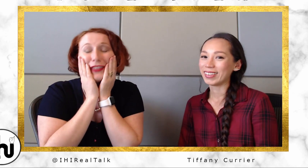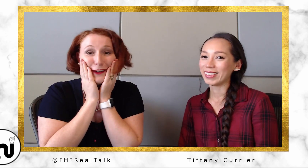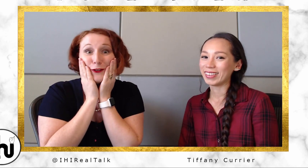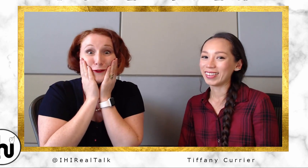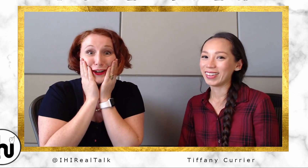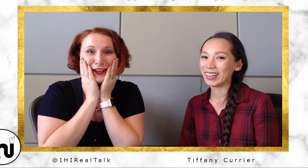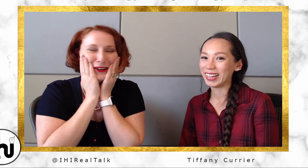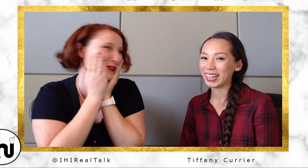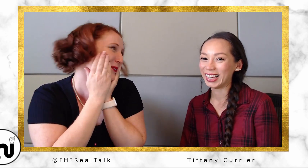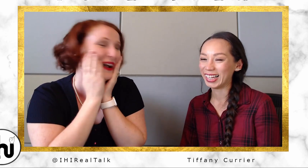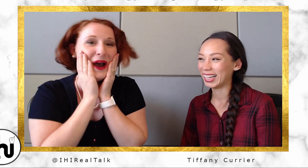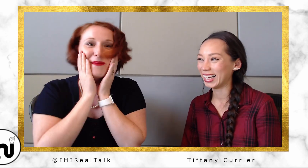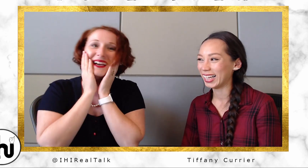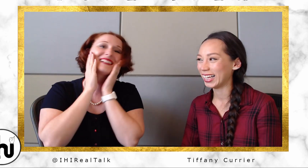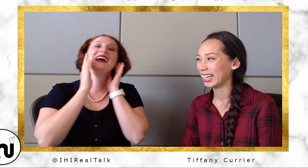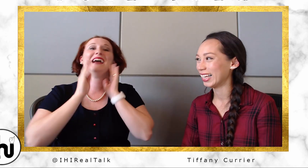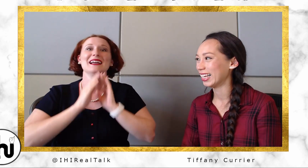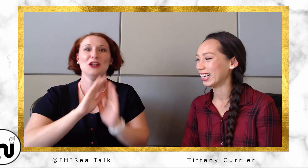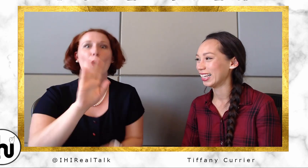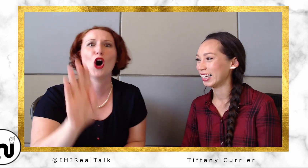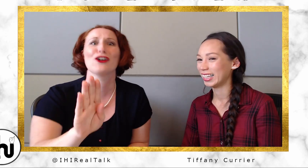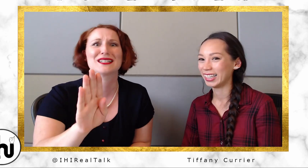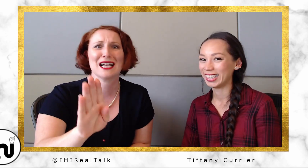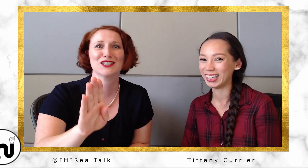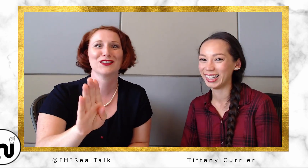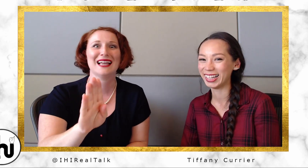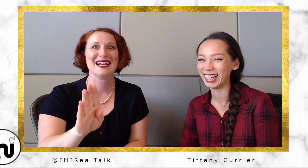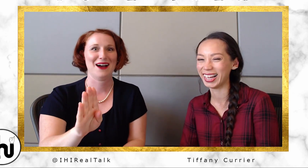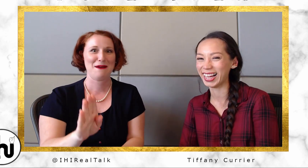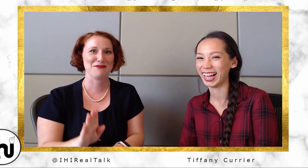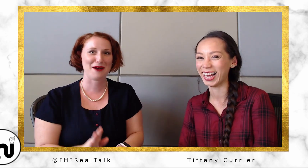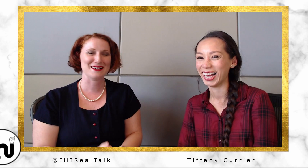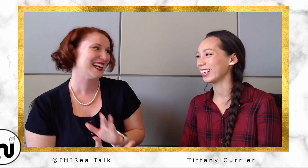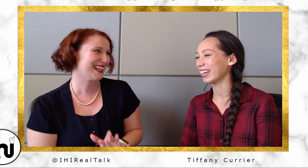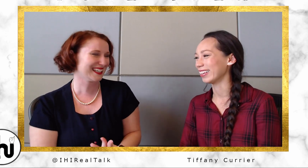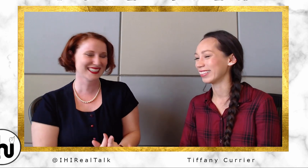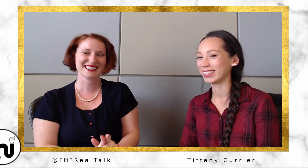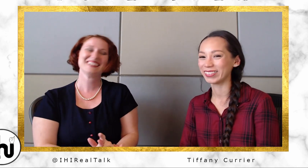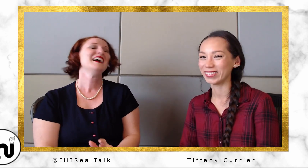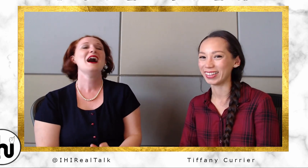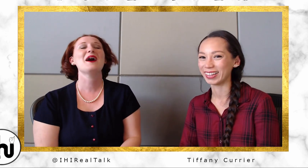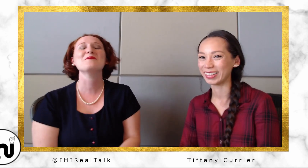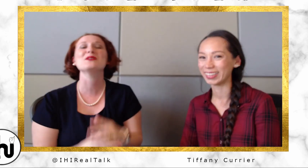for you because I know all the signs for light now! I promise!